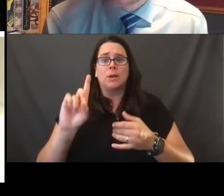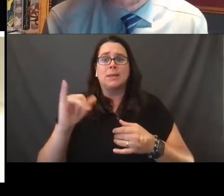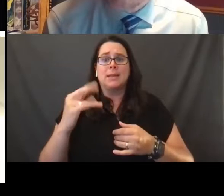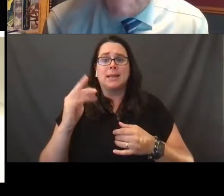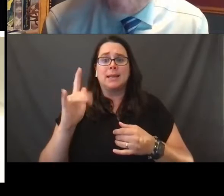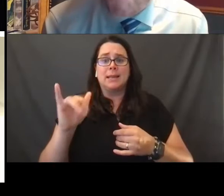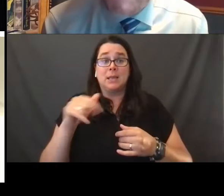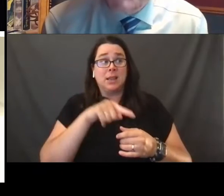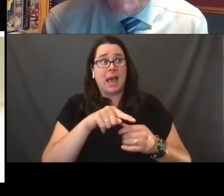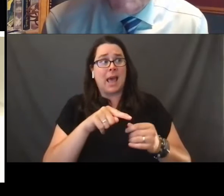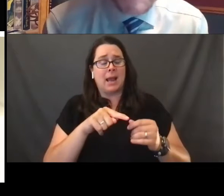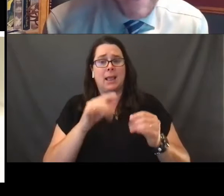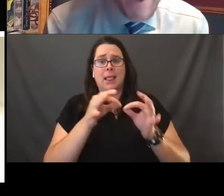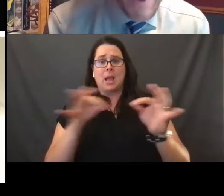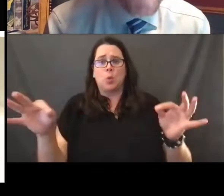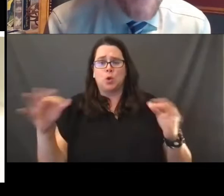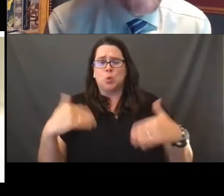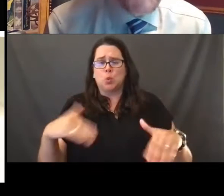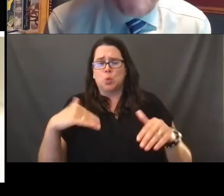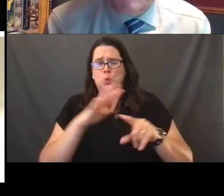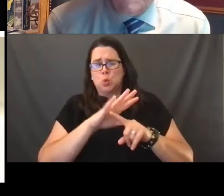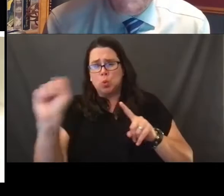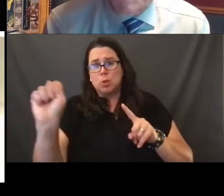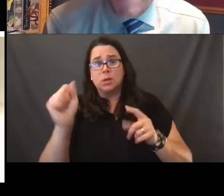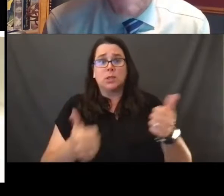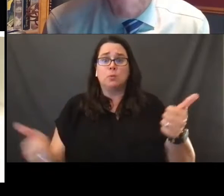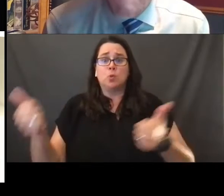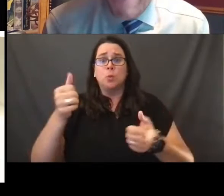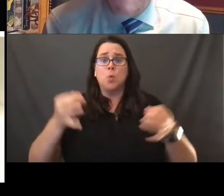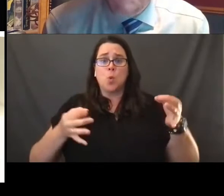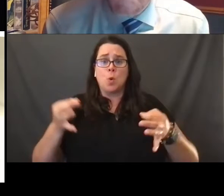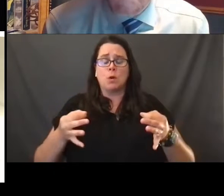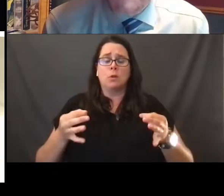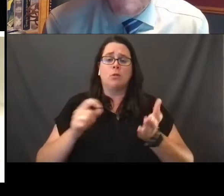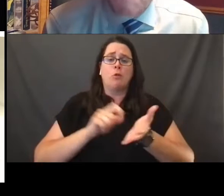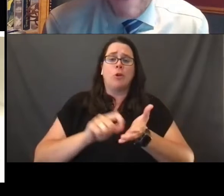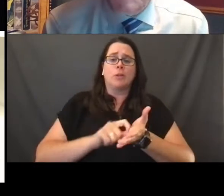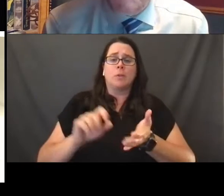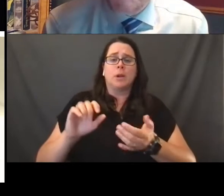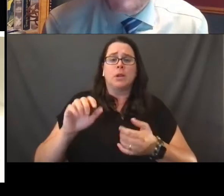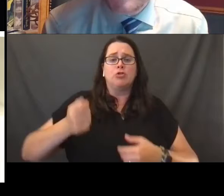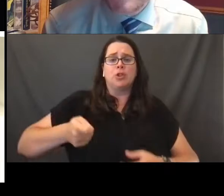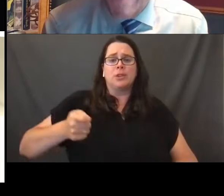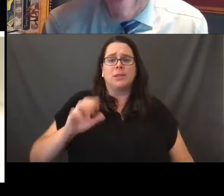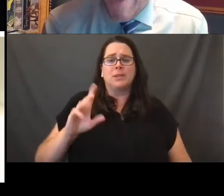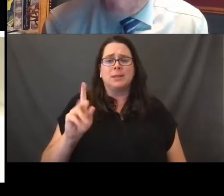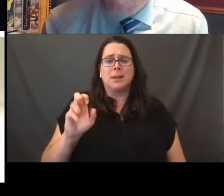It's in the Supreme Court decision authored by Justice Kennedy way back in 2013.